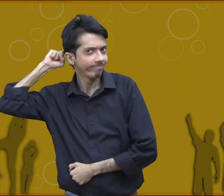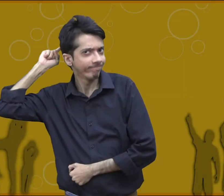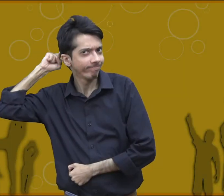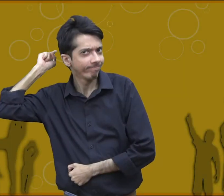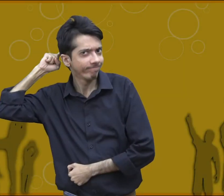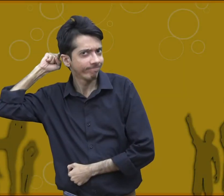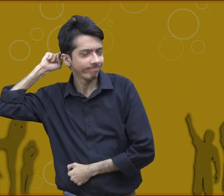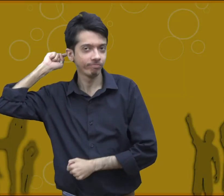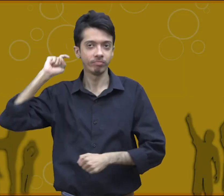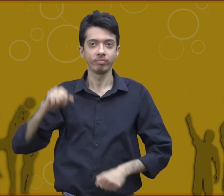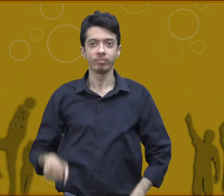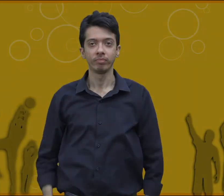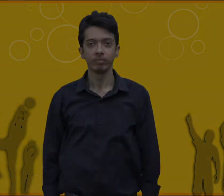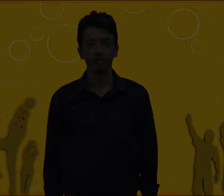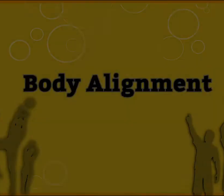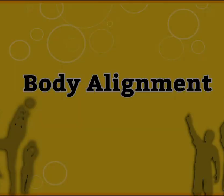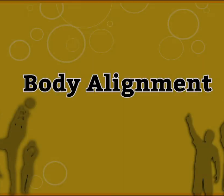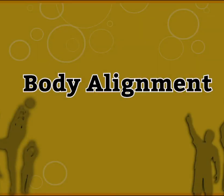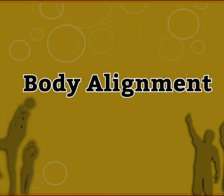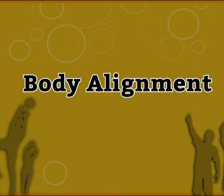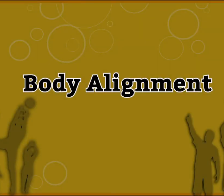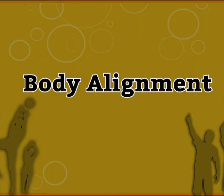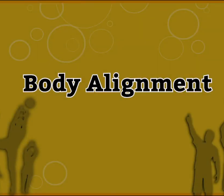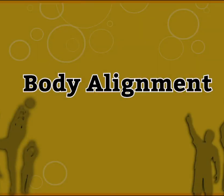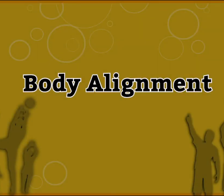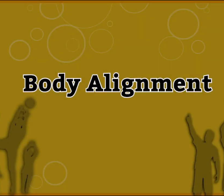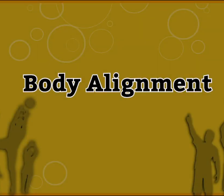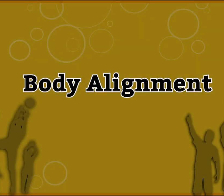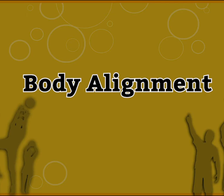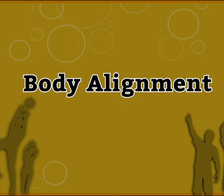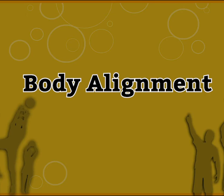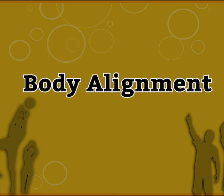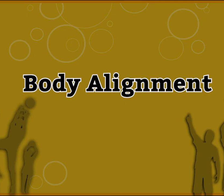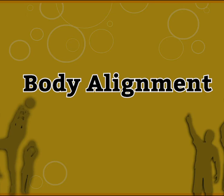body alignment